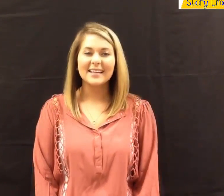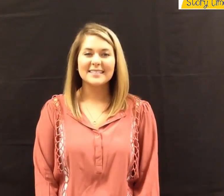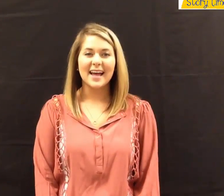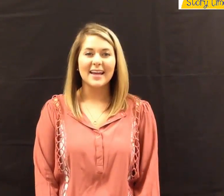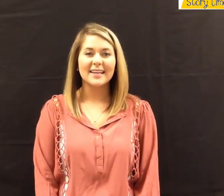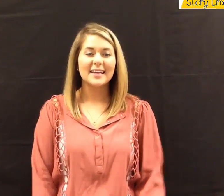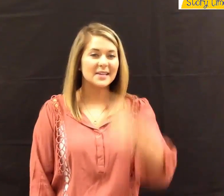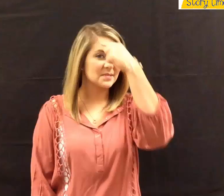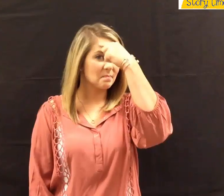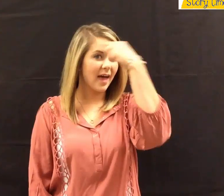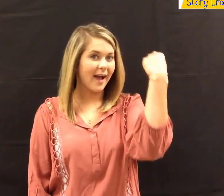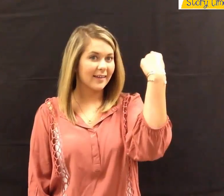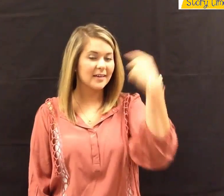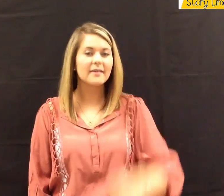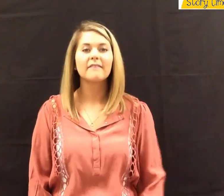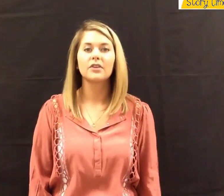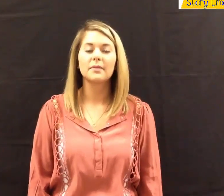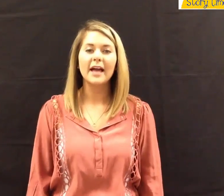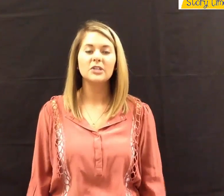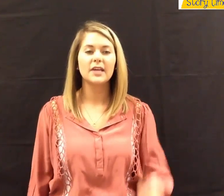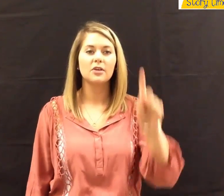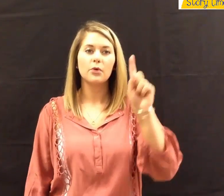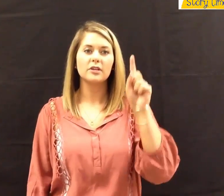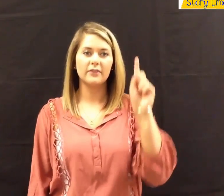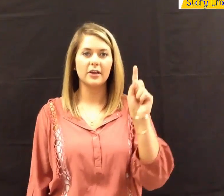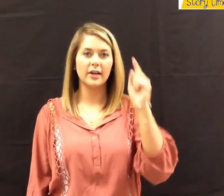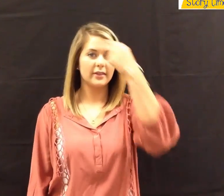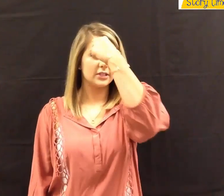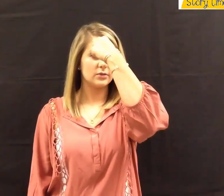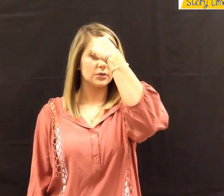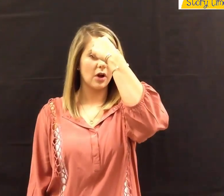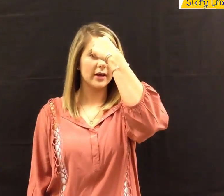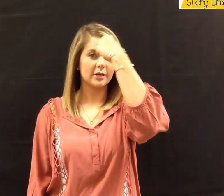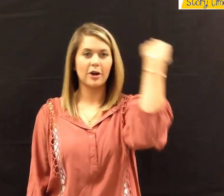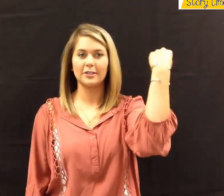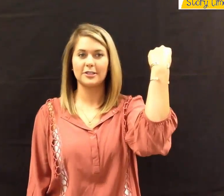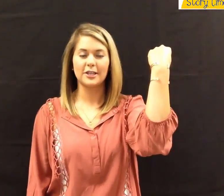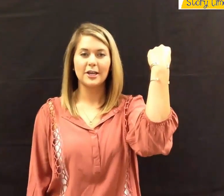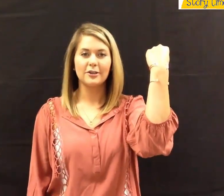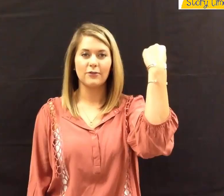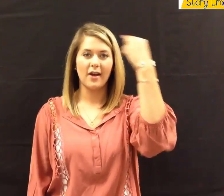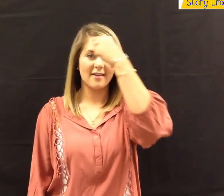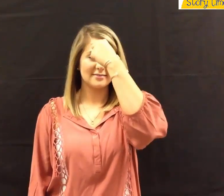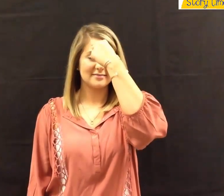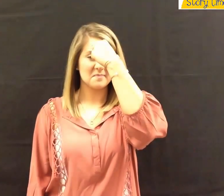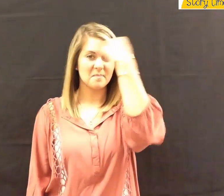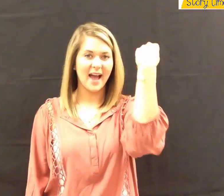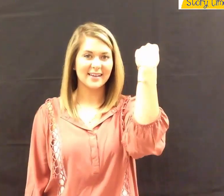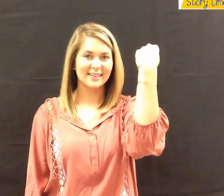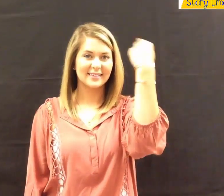The next sign is "black." For 'black,' take your pointer finger and then draw it across your forehead. "Black."